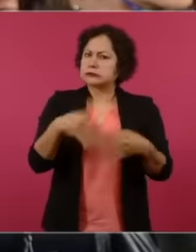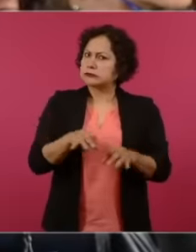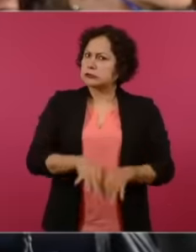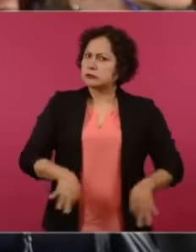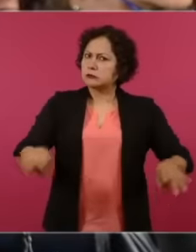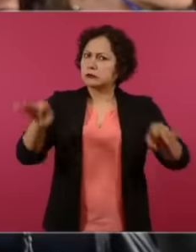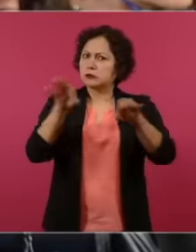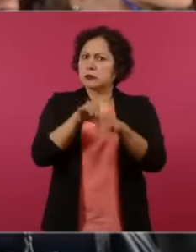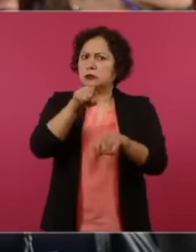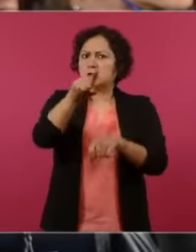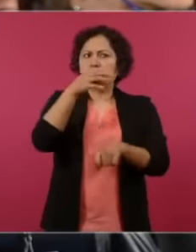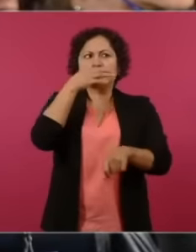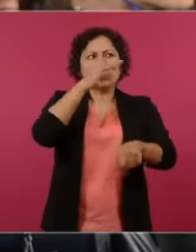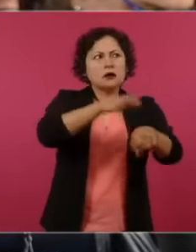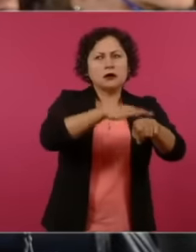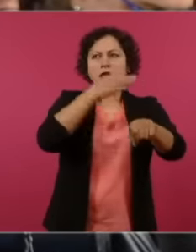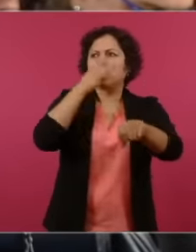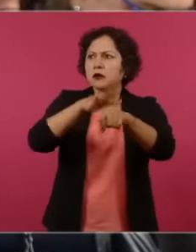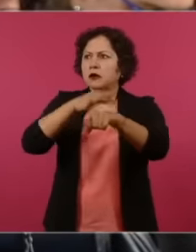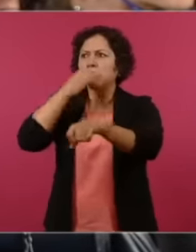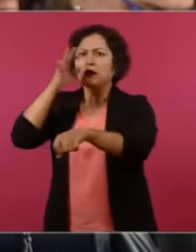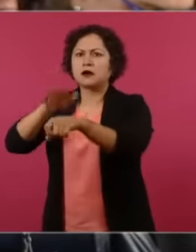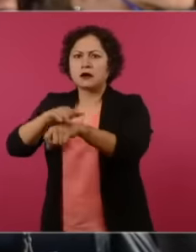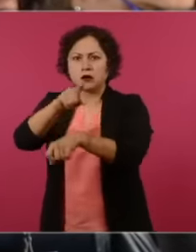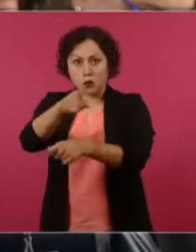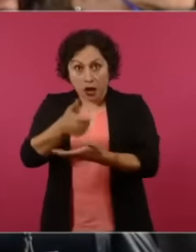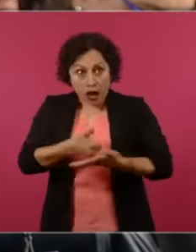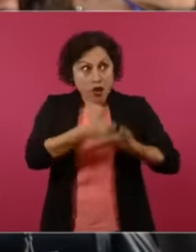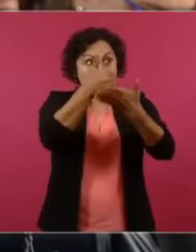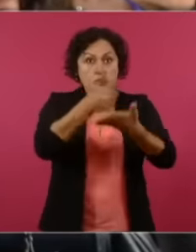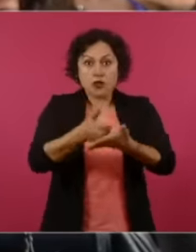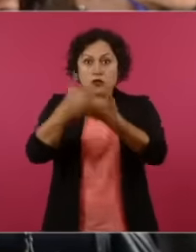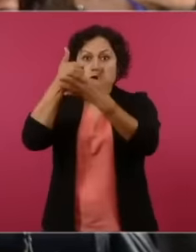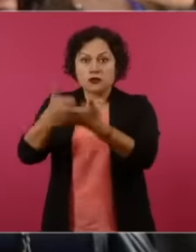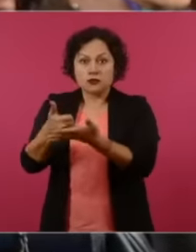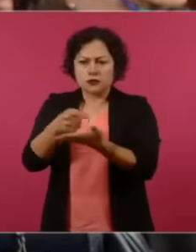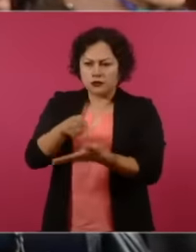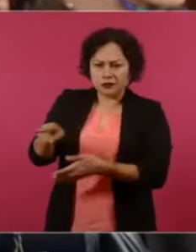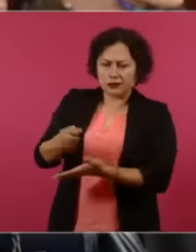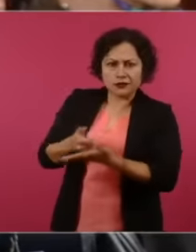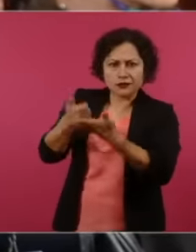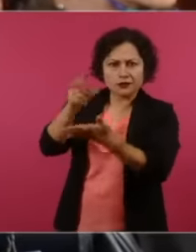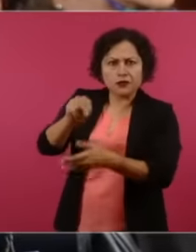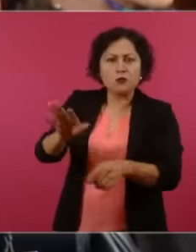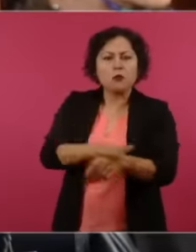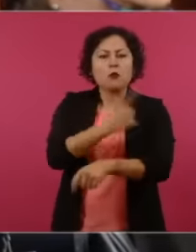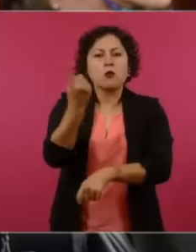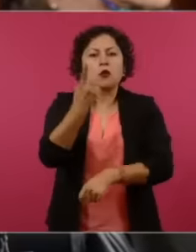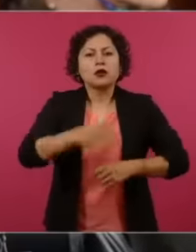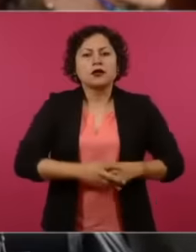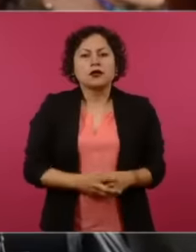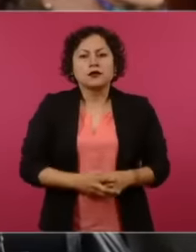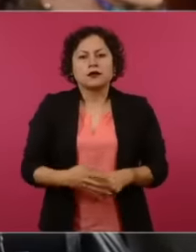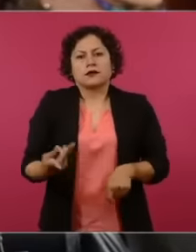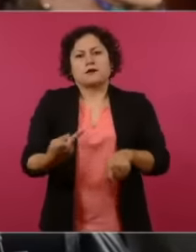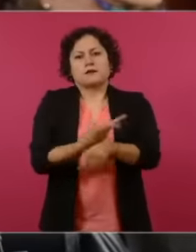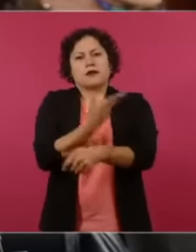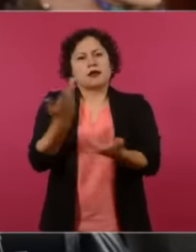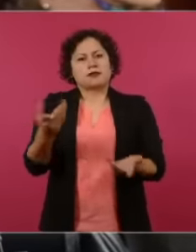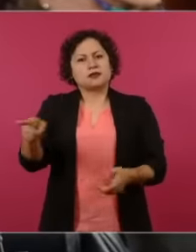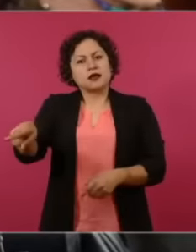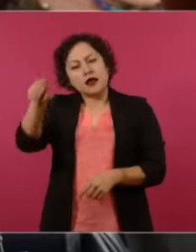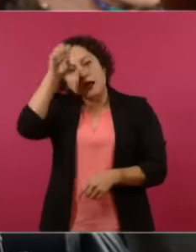you have the political will to do so What has happened to the Miners of Cananea that you know?